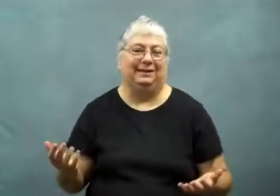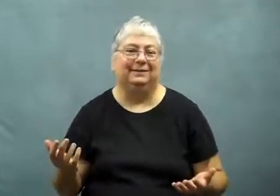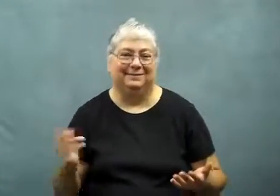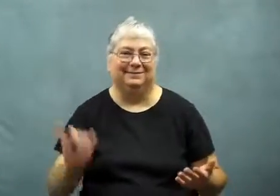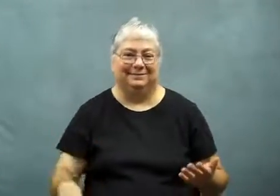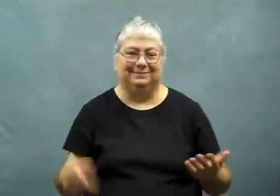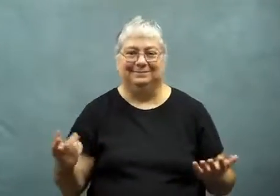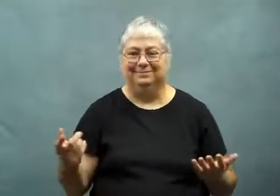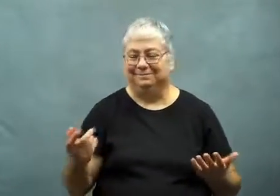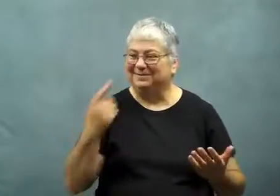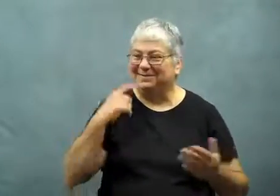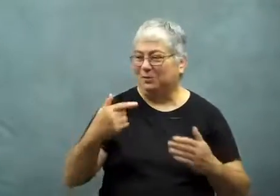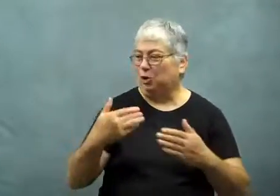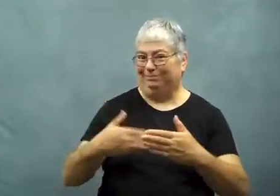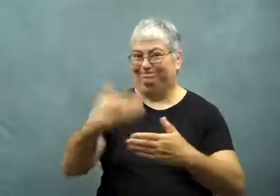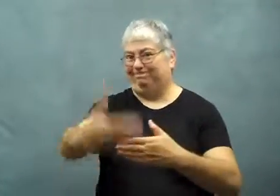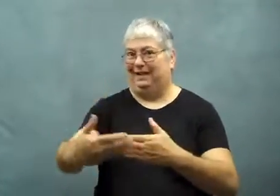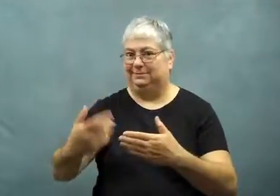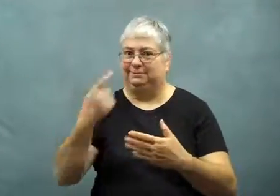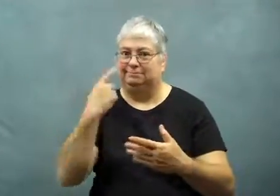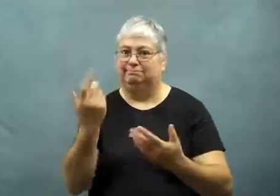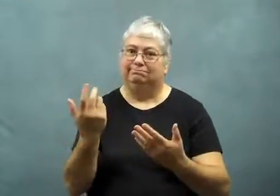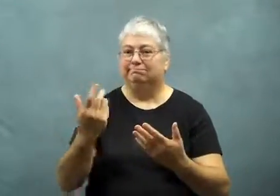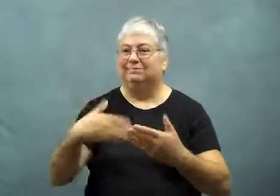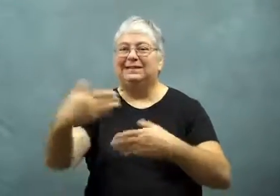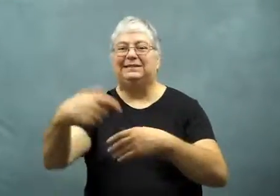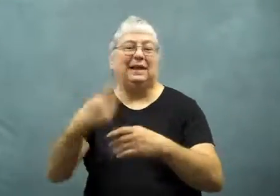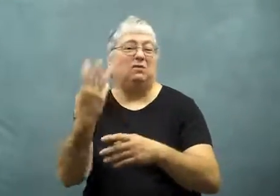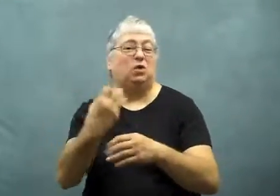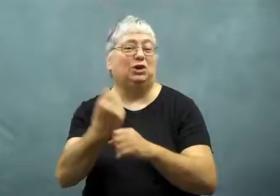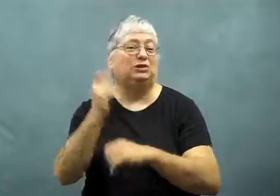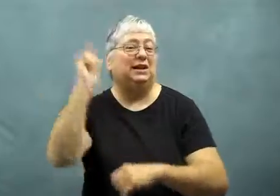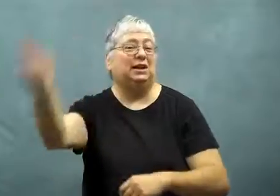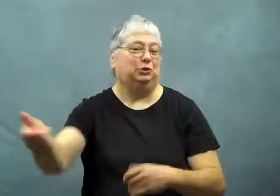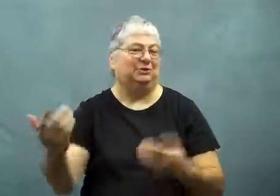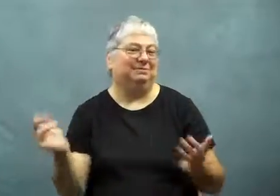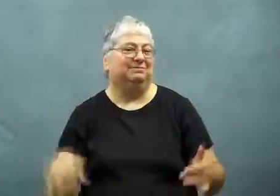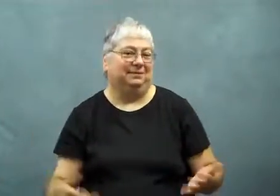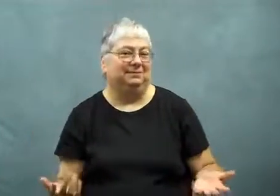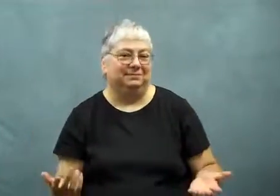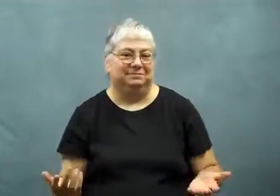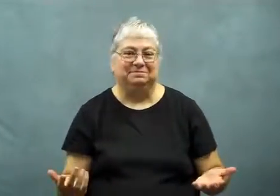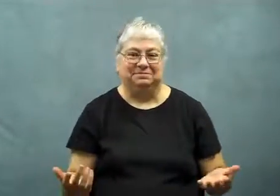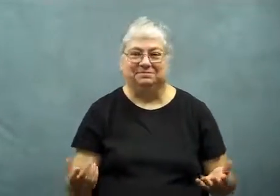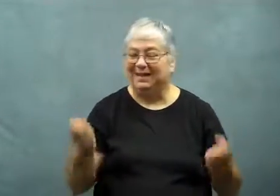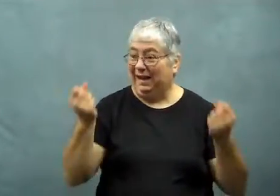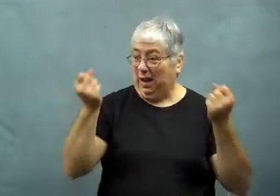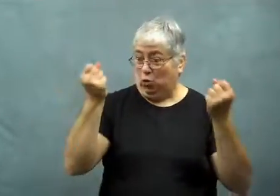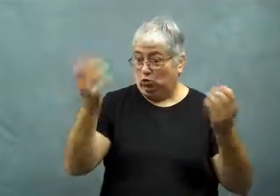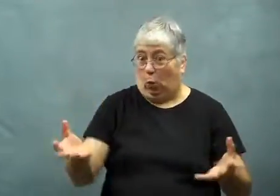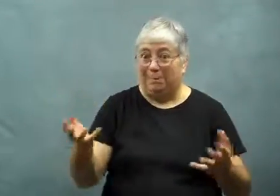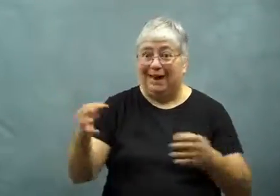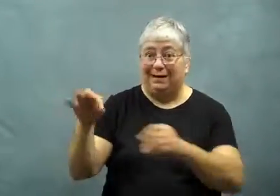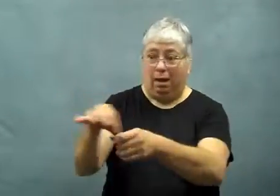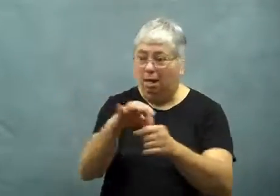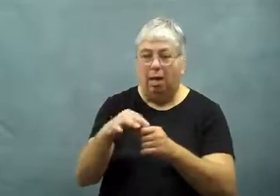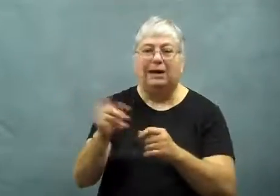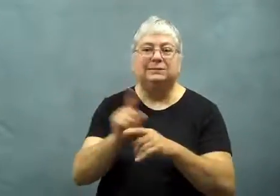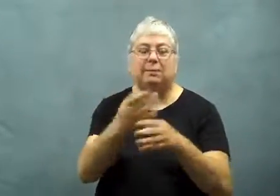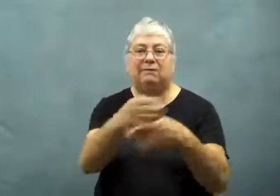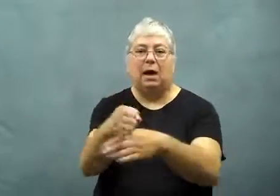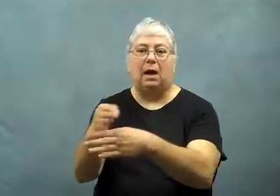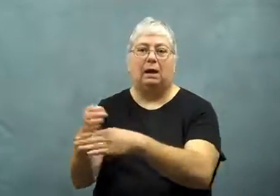They were to affect the next presidential election in four years.